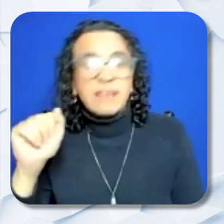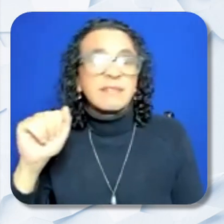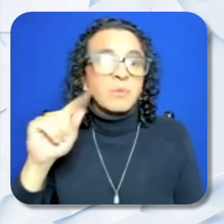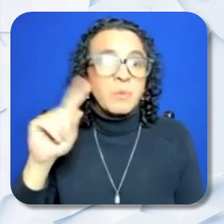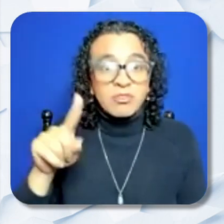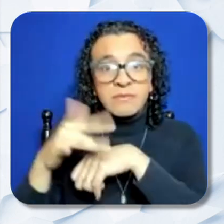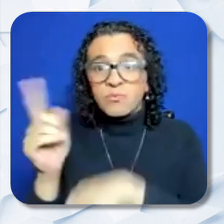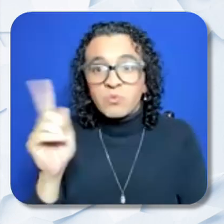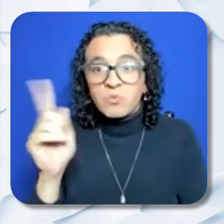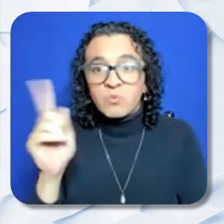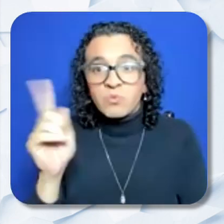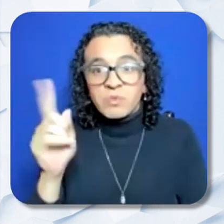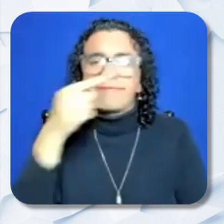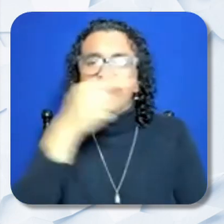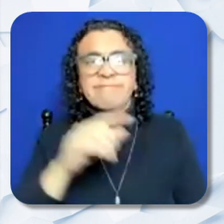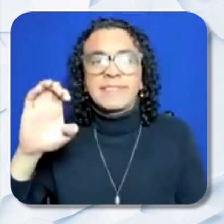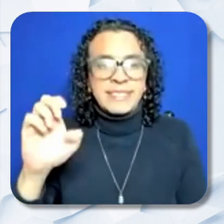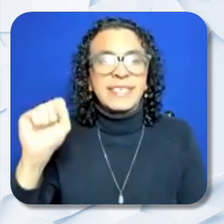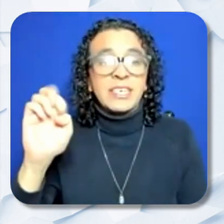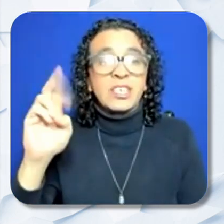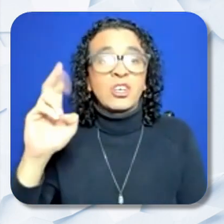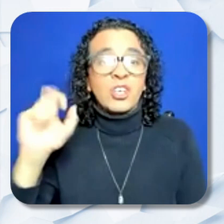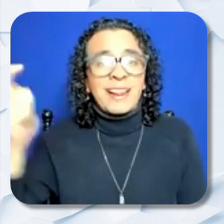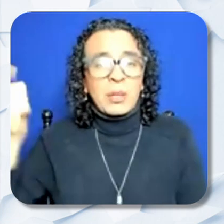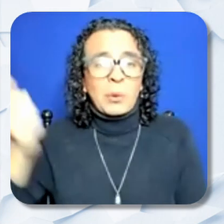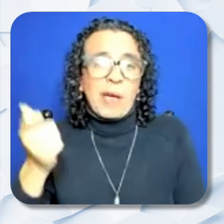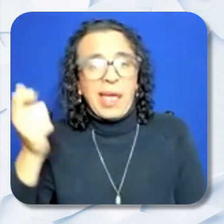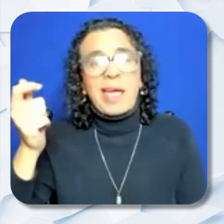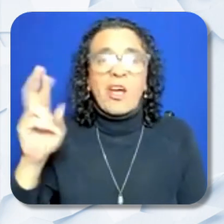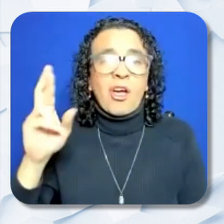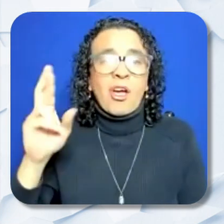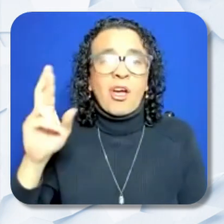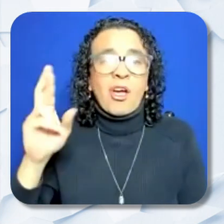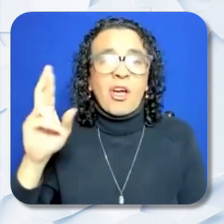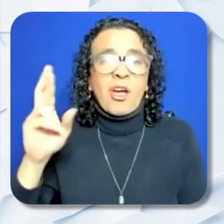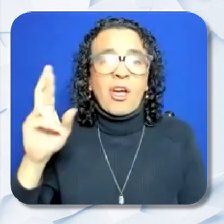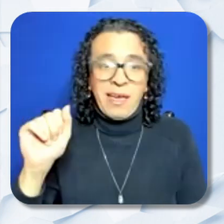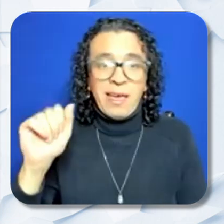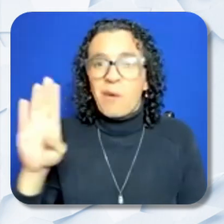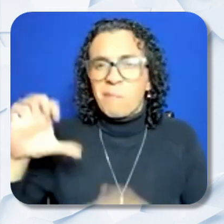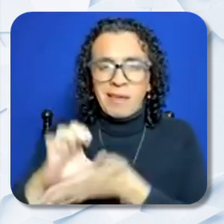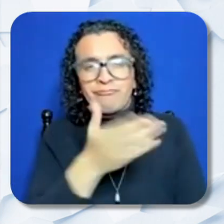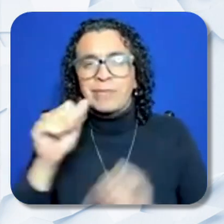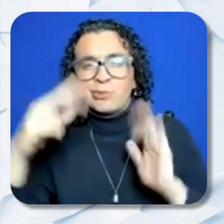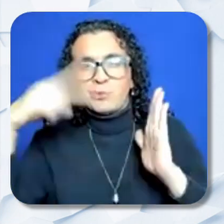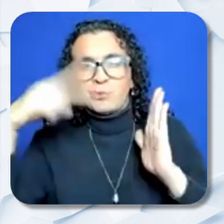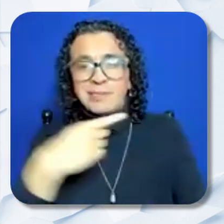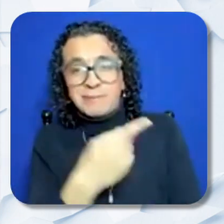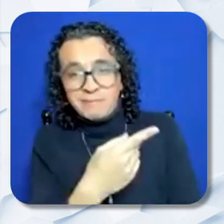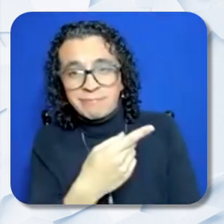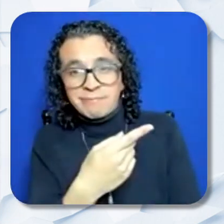CDE SERL Grant RFA web page for reference. Additional questions